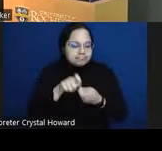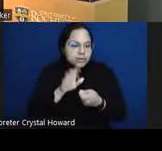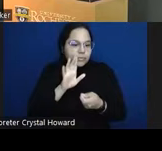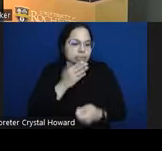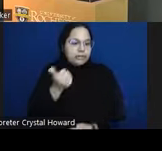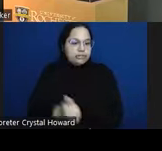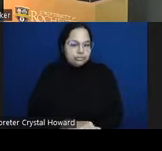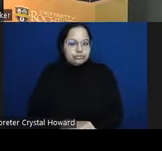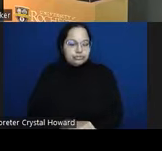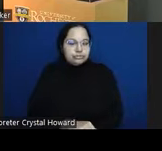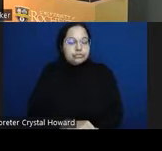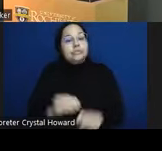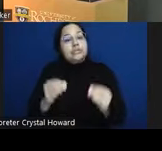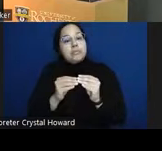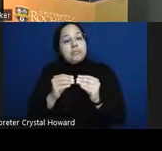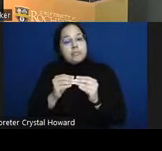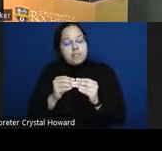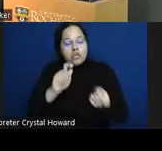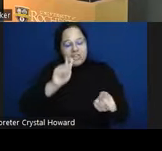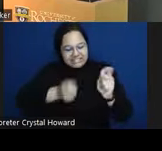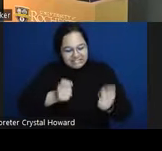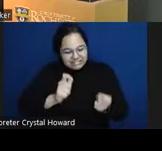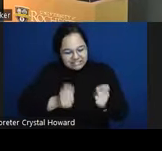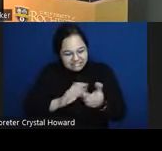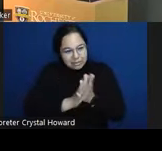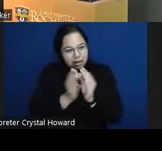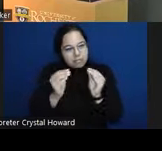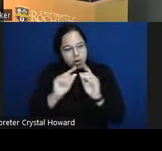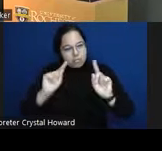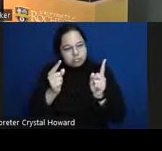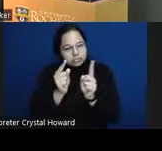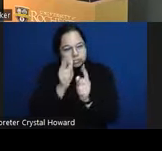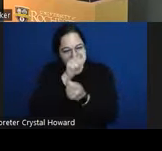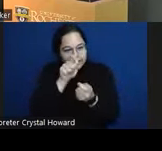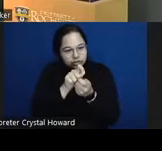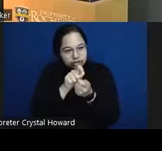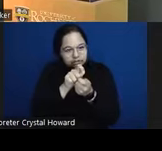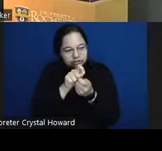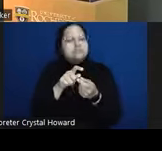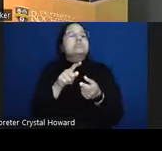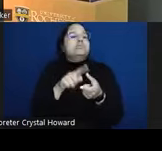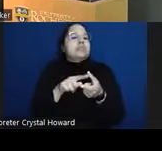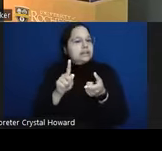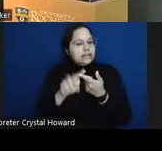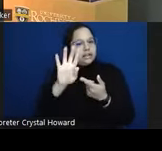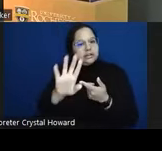can make your test overall the less likely you are to to observe an extreme disparity second